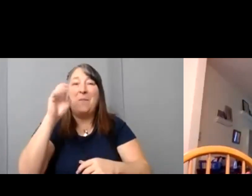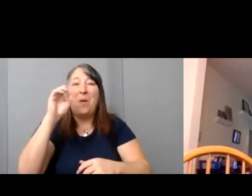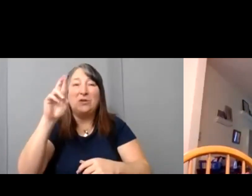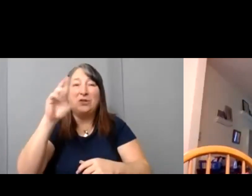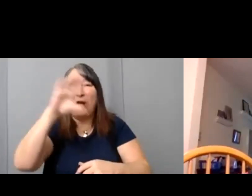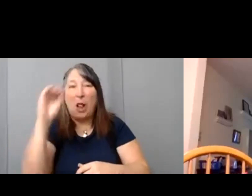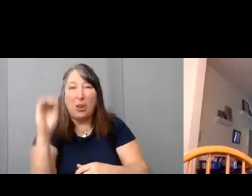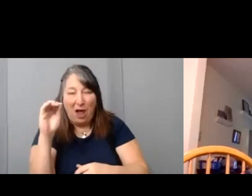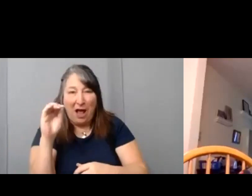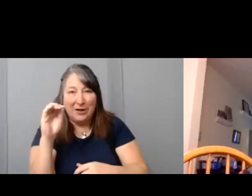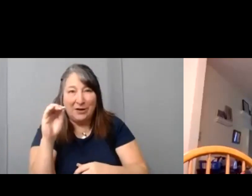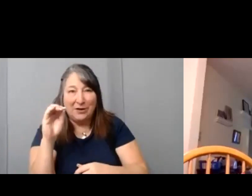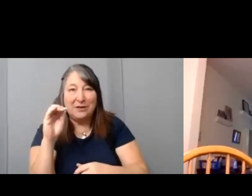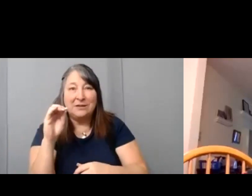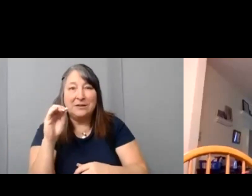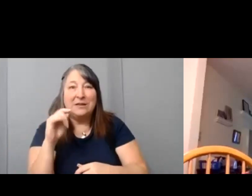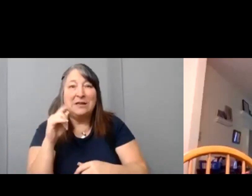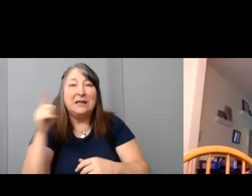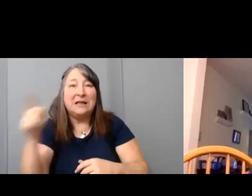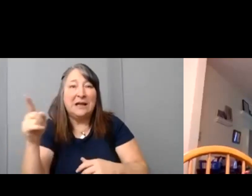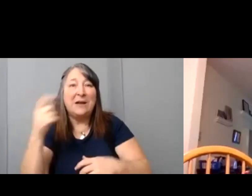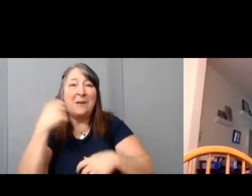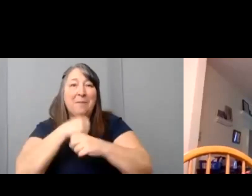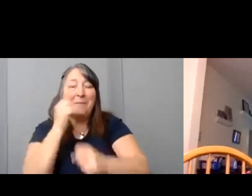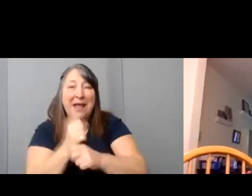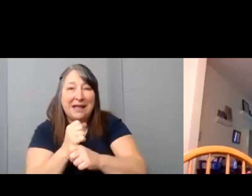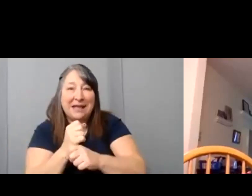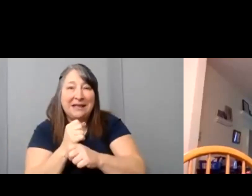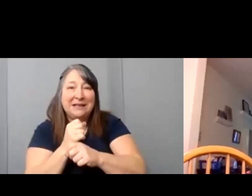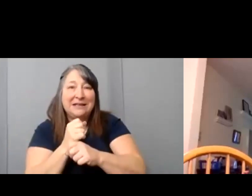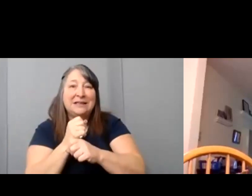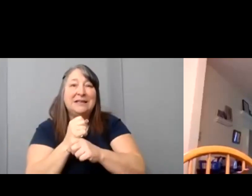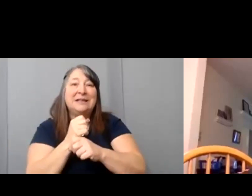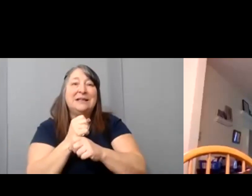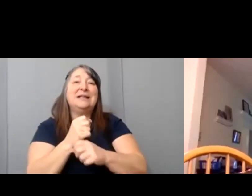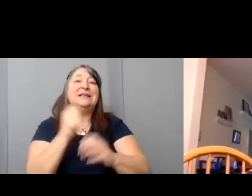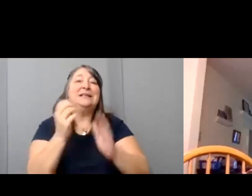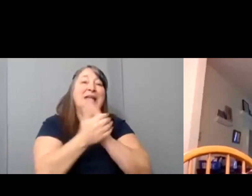pursuing his talent both professionally and in his free time.